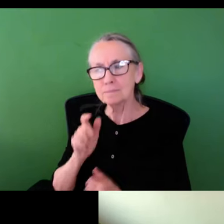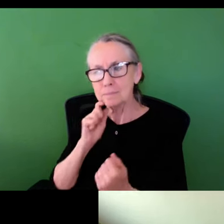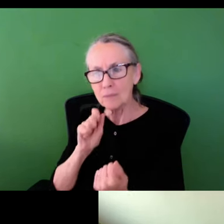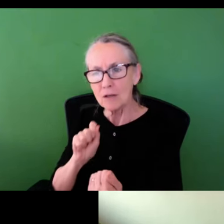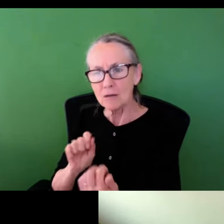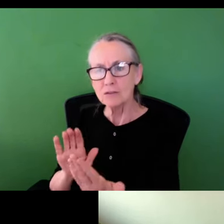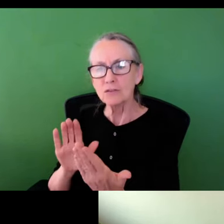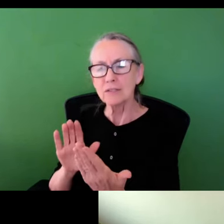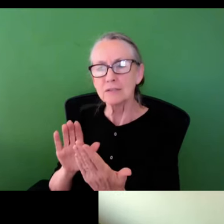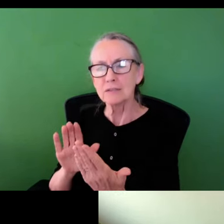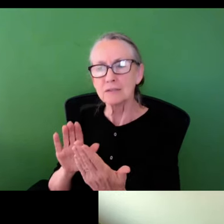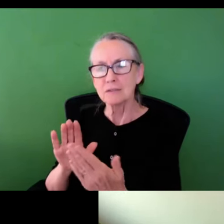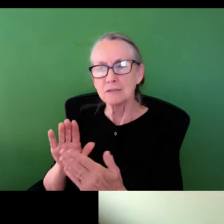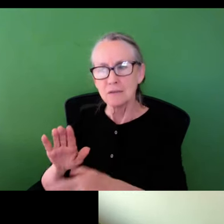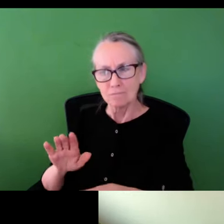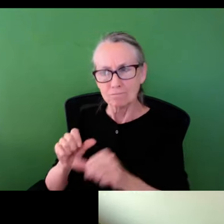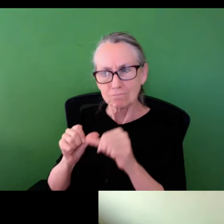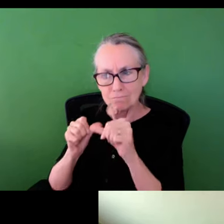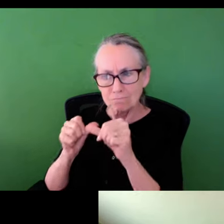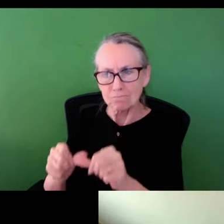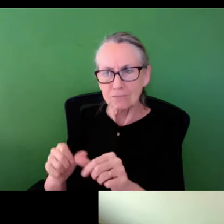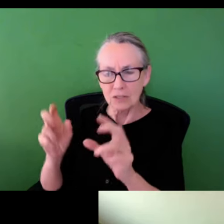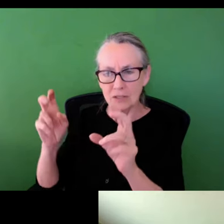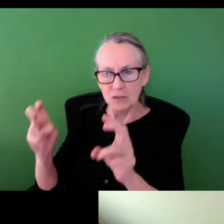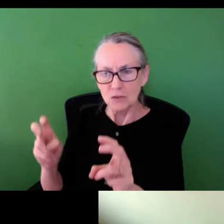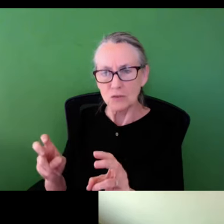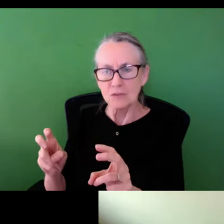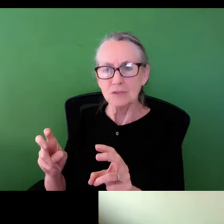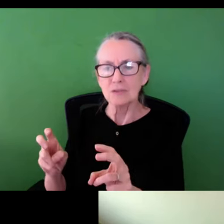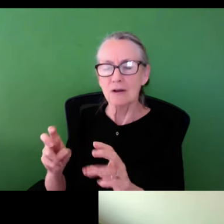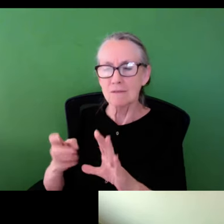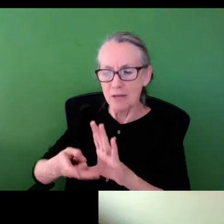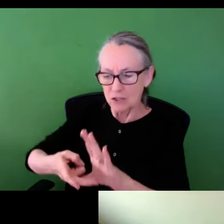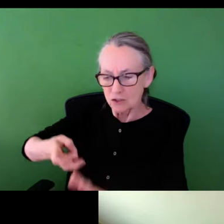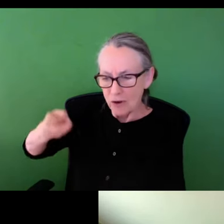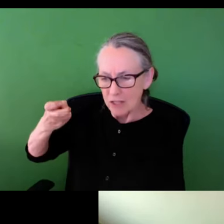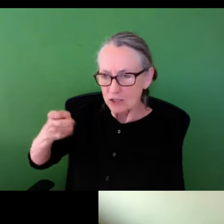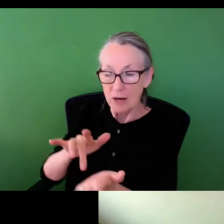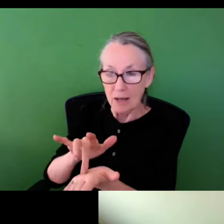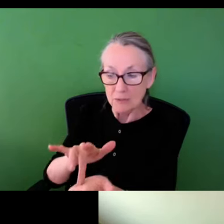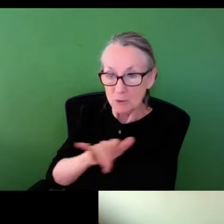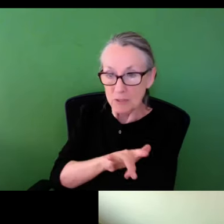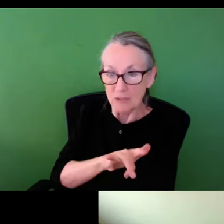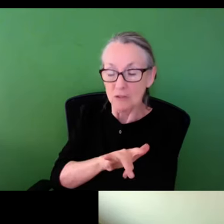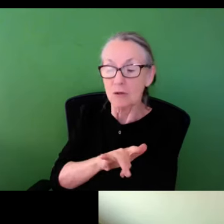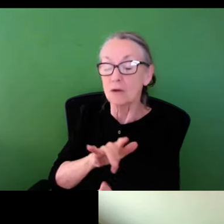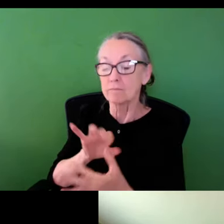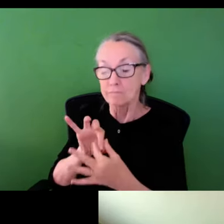that we have to really sort of address the long-standing issues